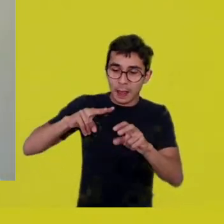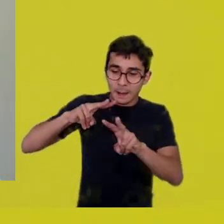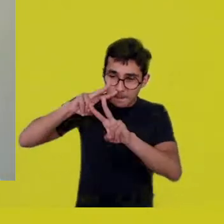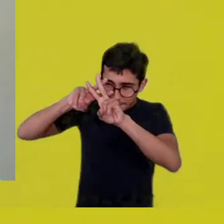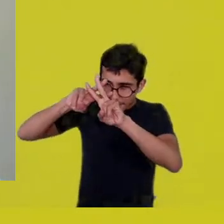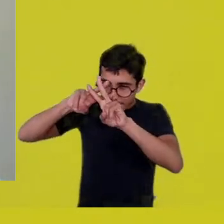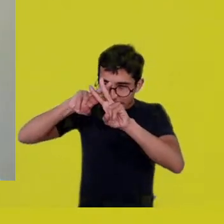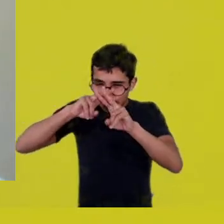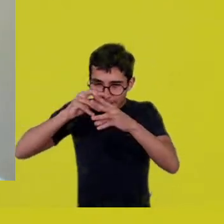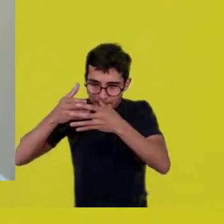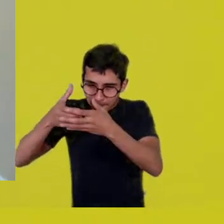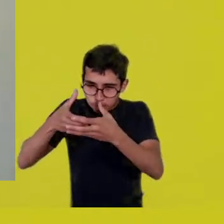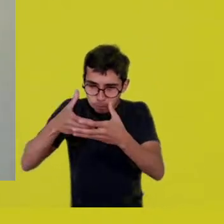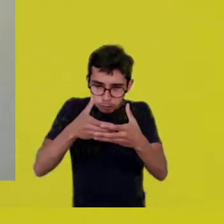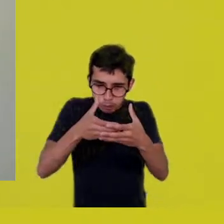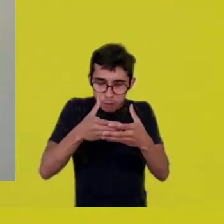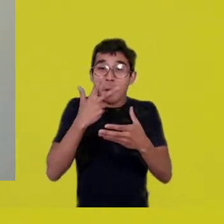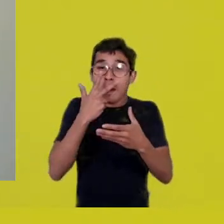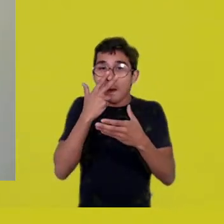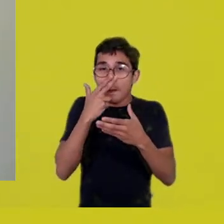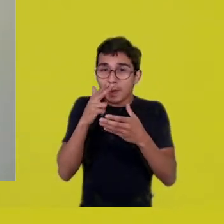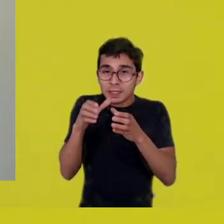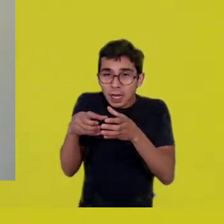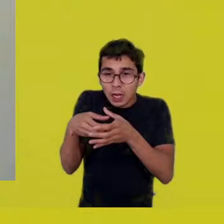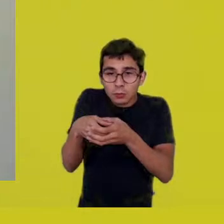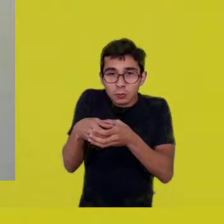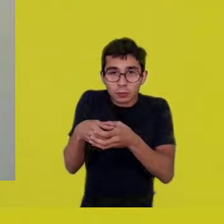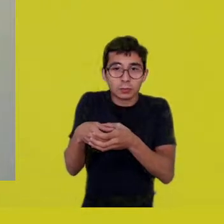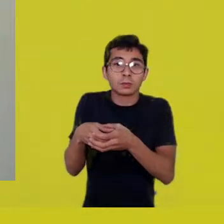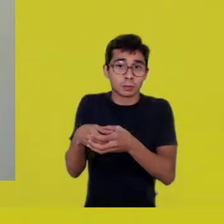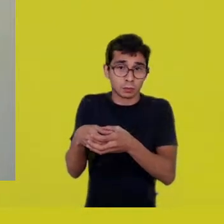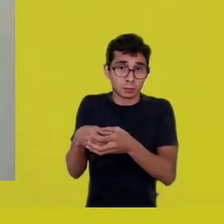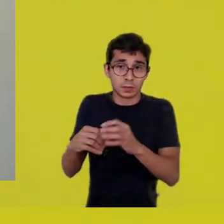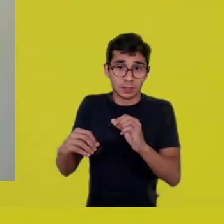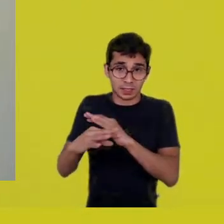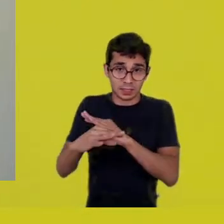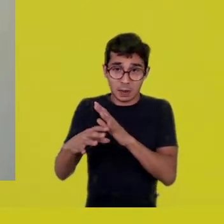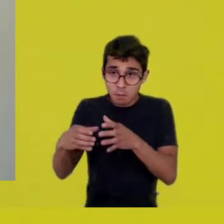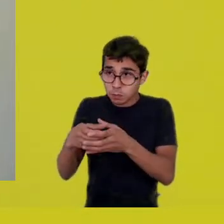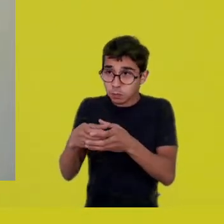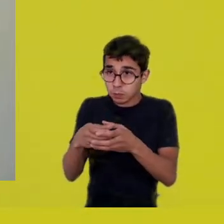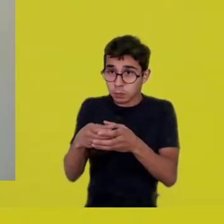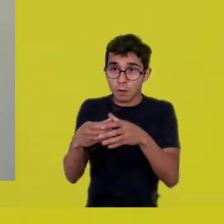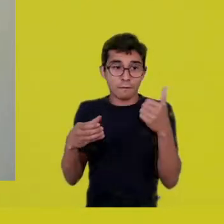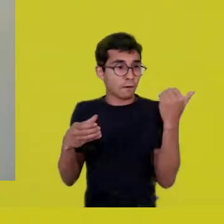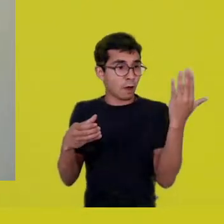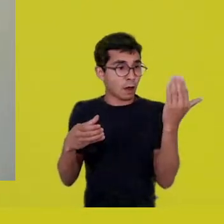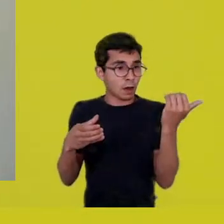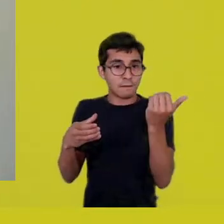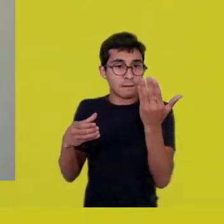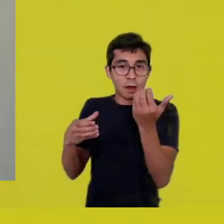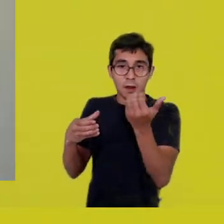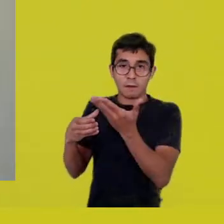as a cocoon, a cocoon that closed. But we’re gonna have to implode that cocoon.